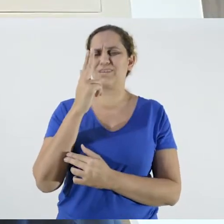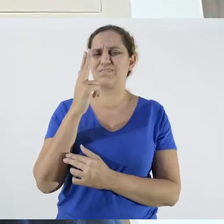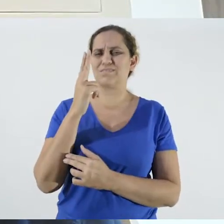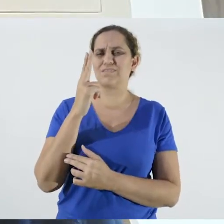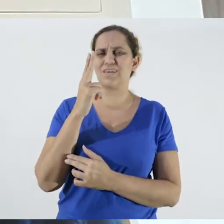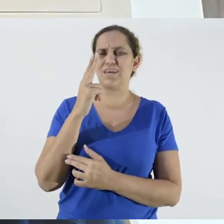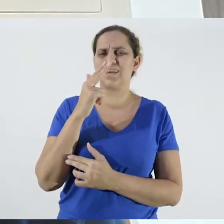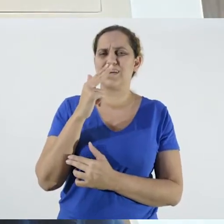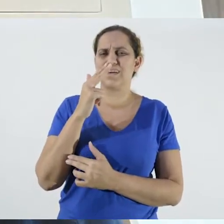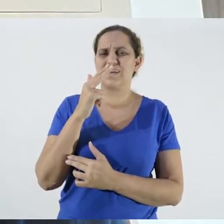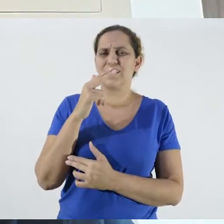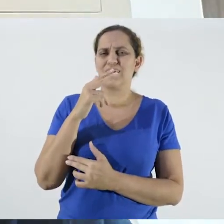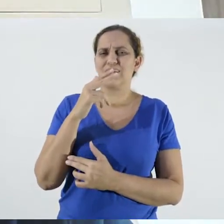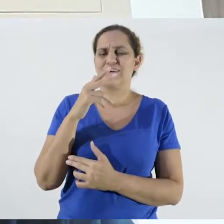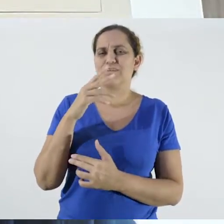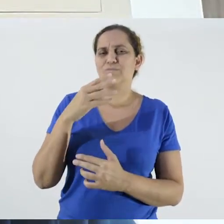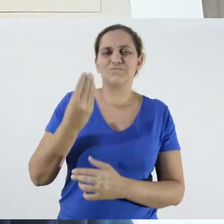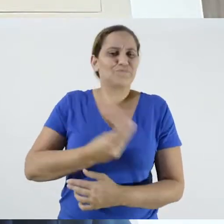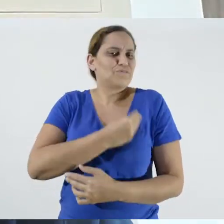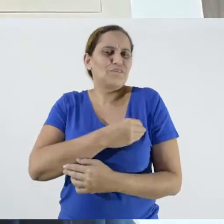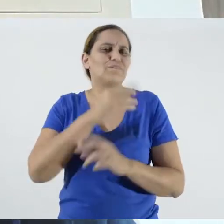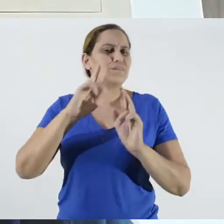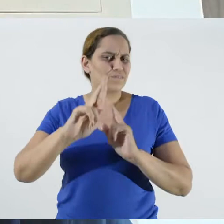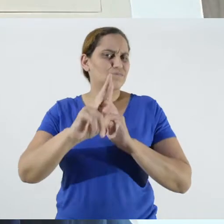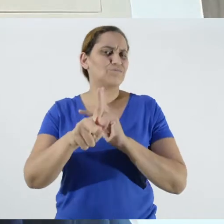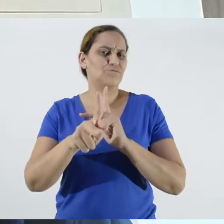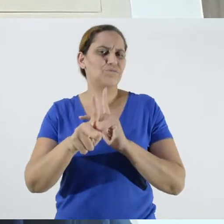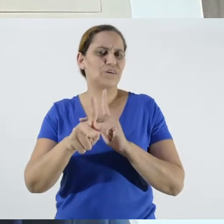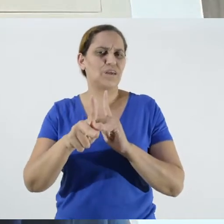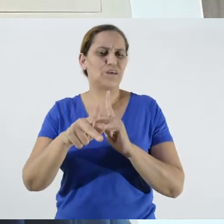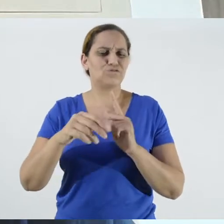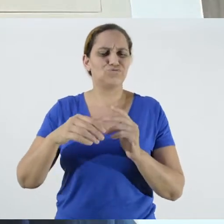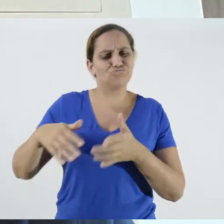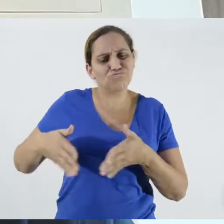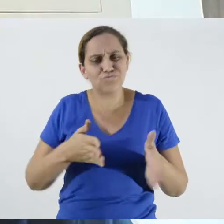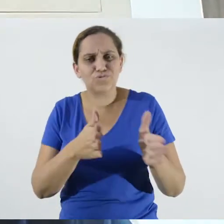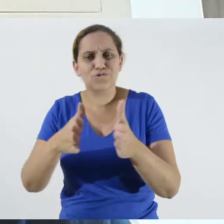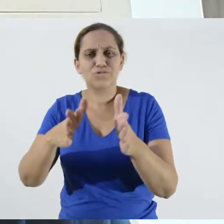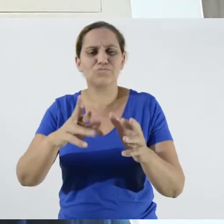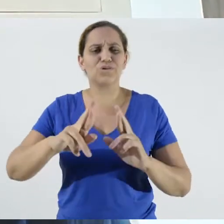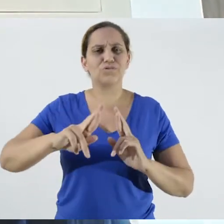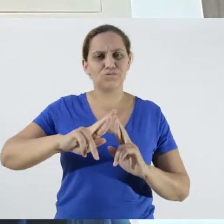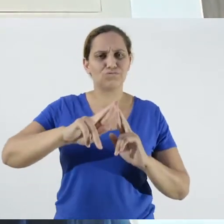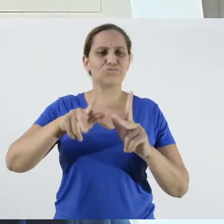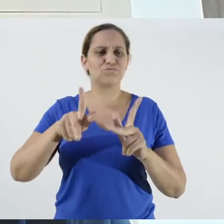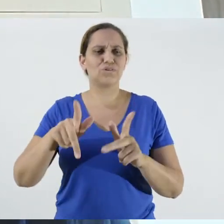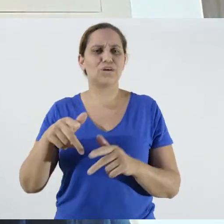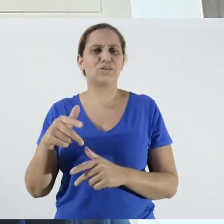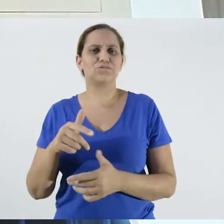takes us to another path, generally possessing